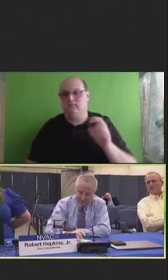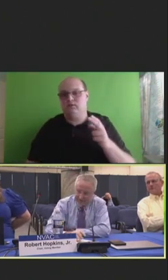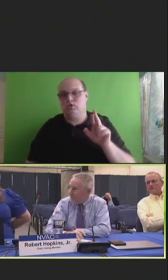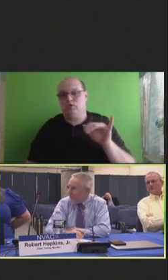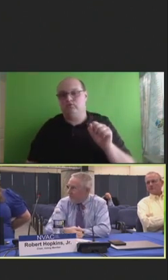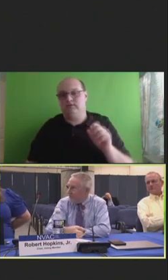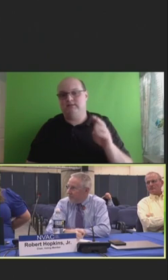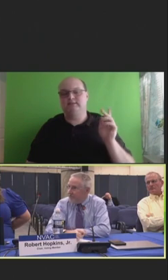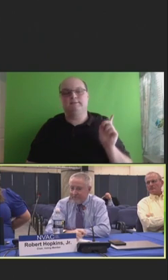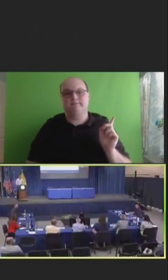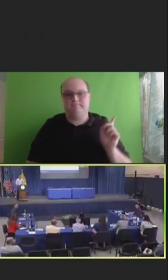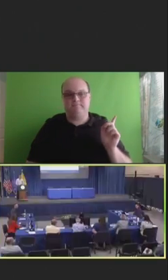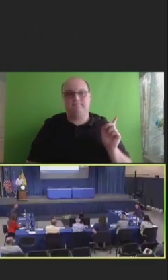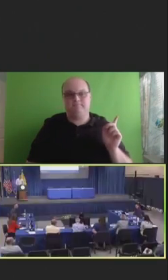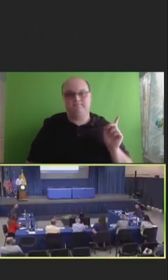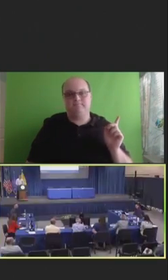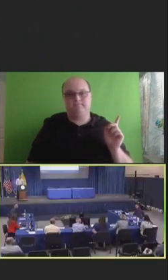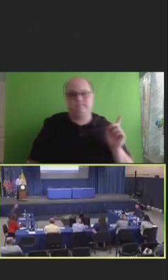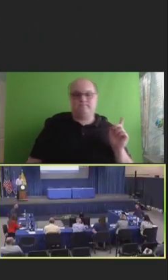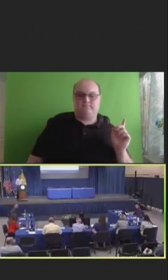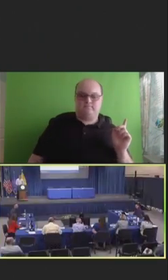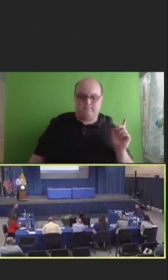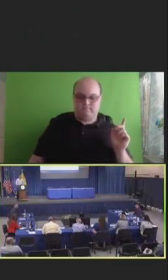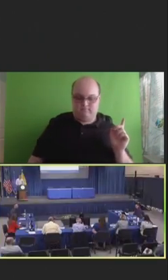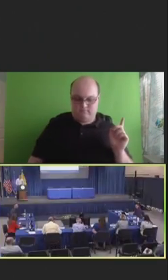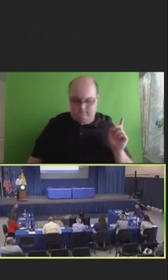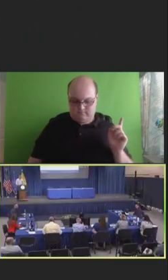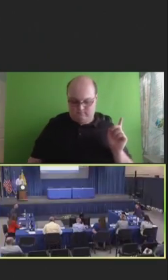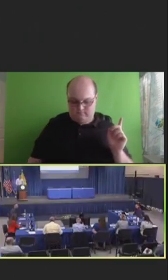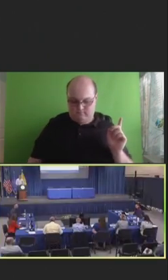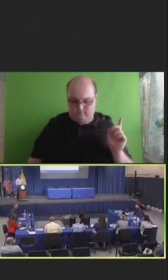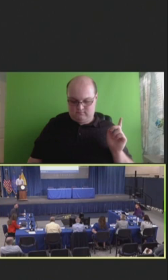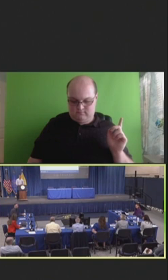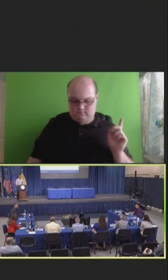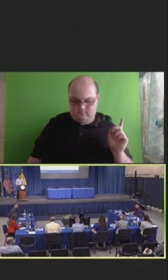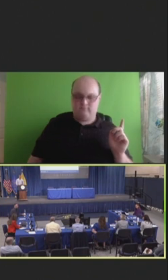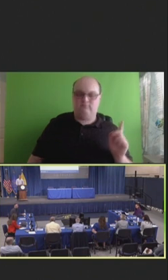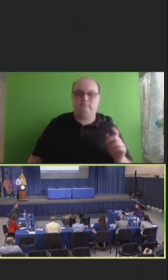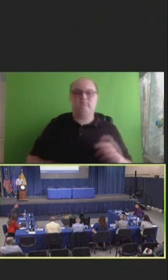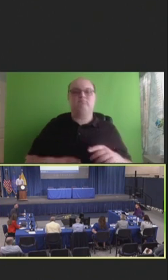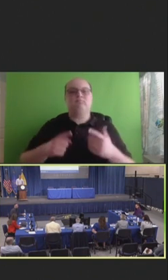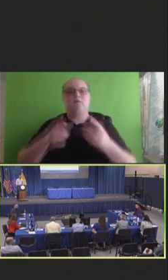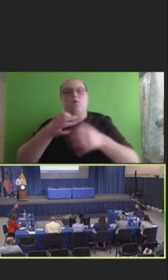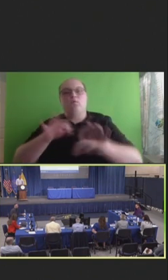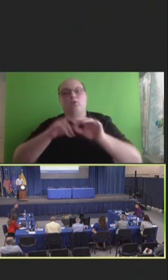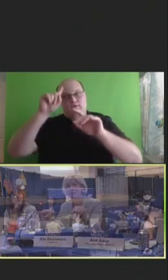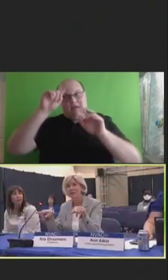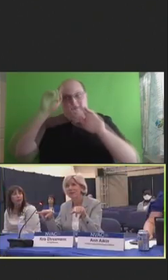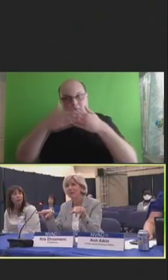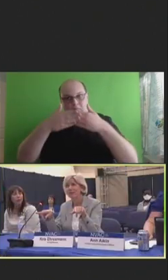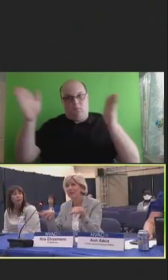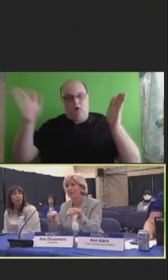I think -- I think that -- I think it's important to think more broadly and to consider these